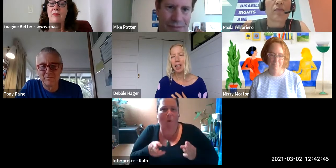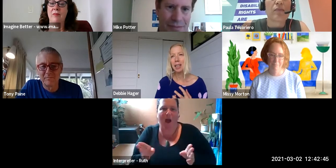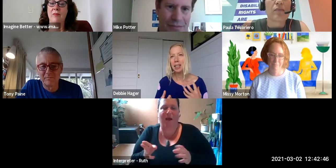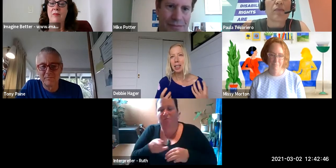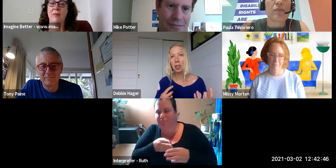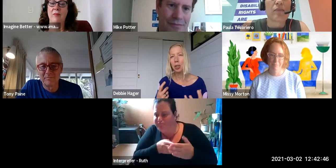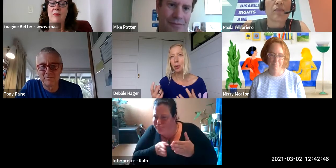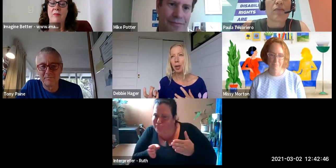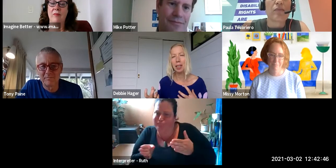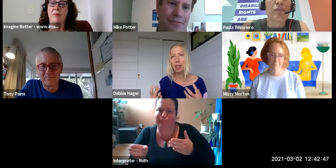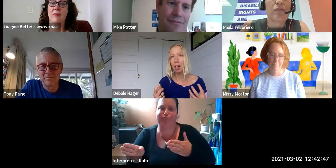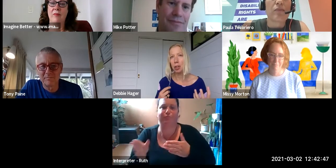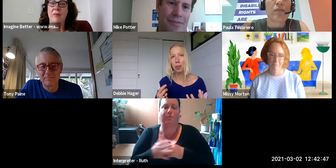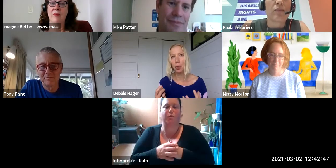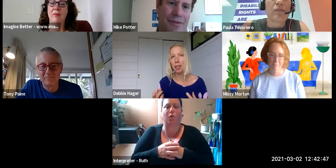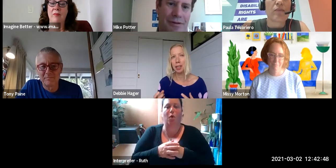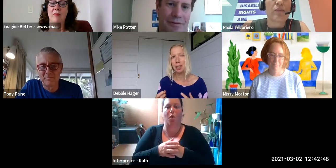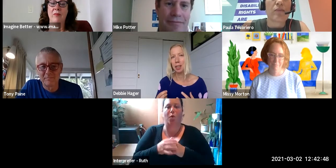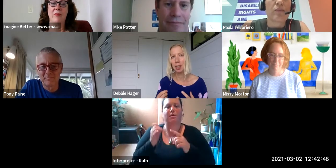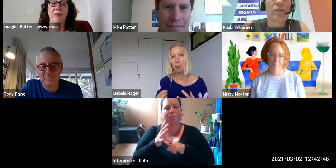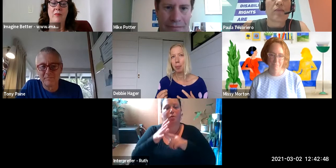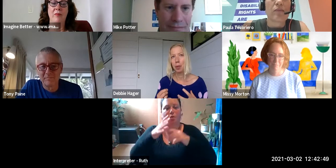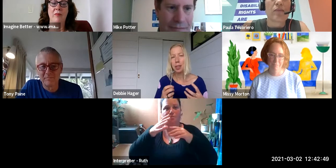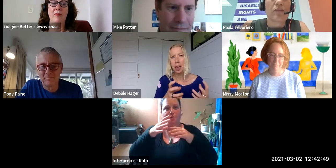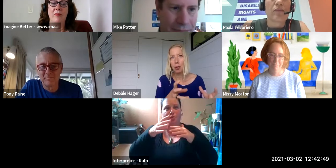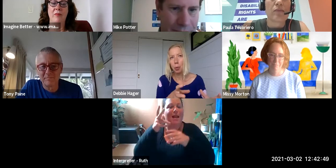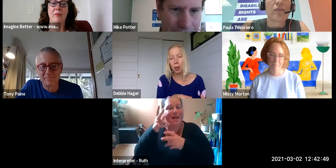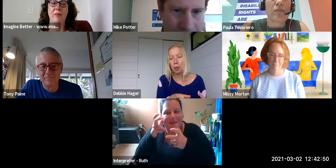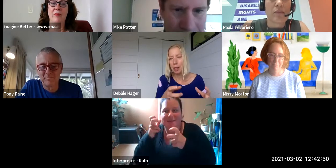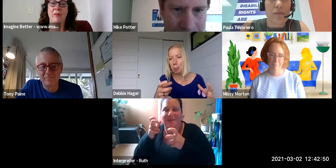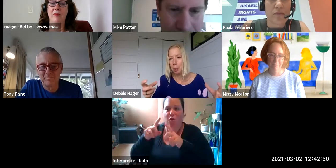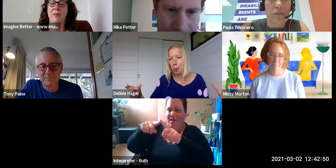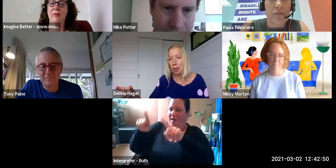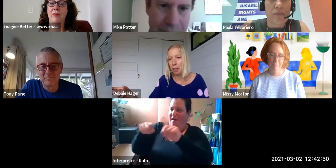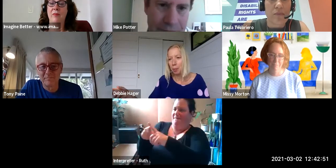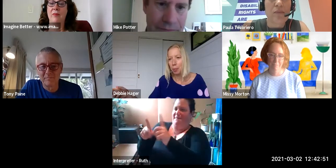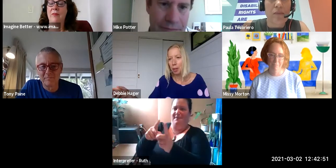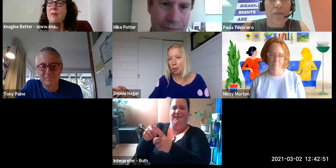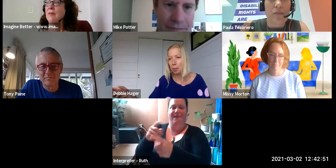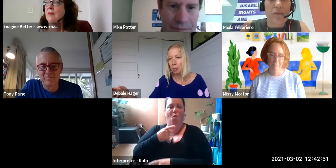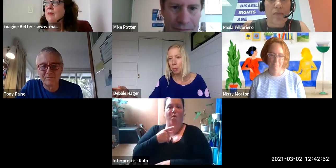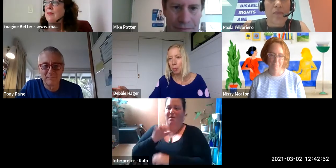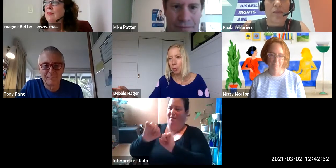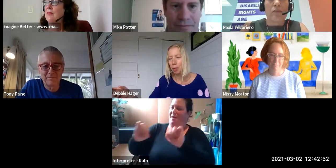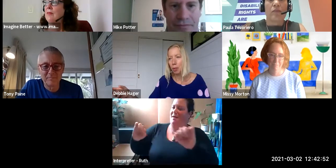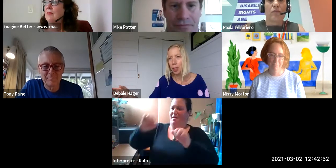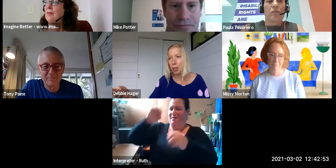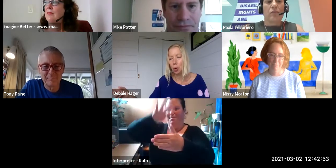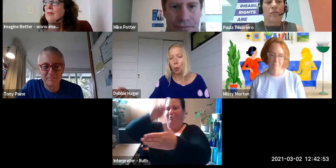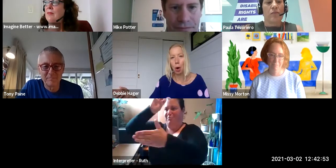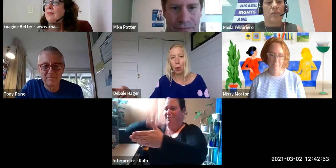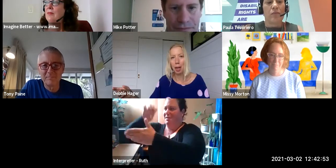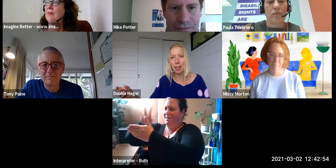contributes to that and I think you know we can do more about that.